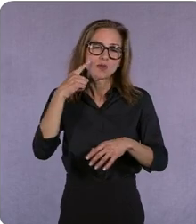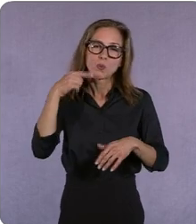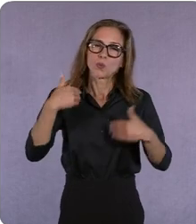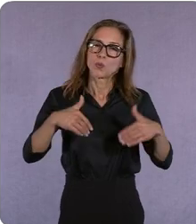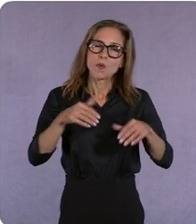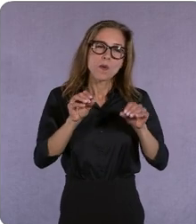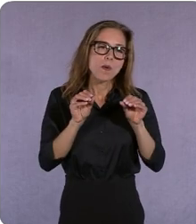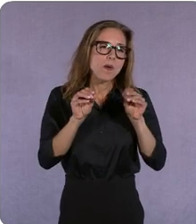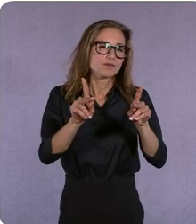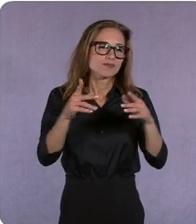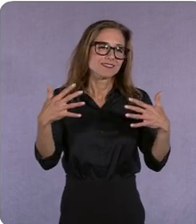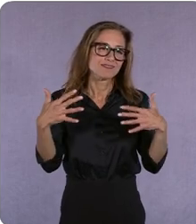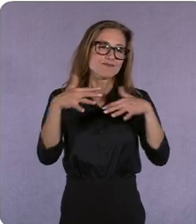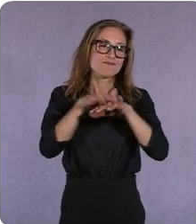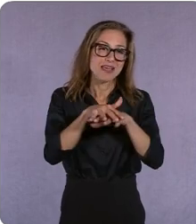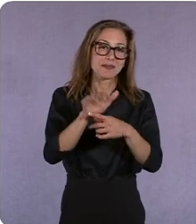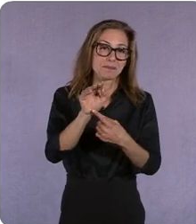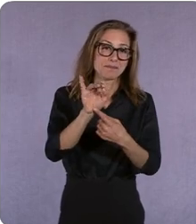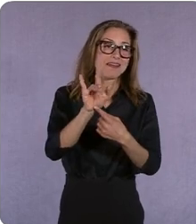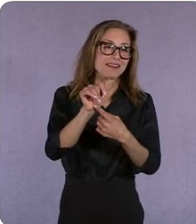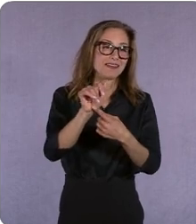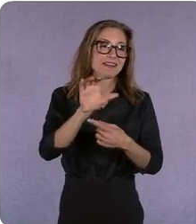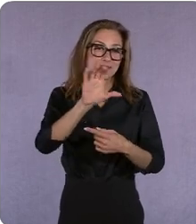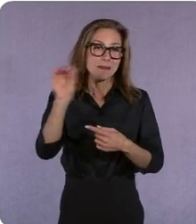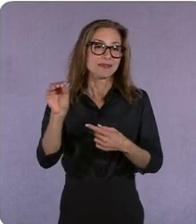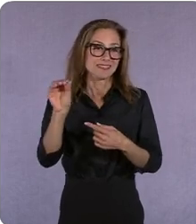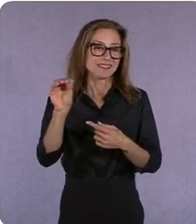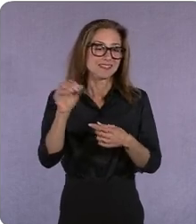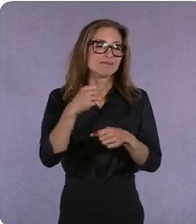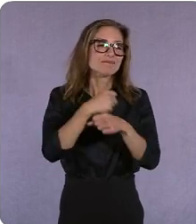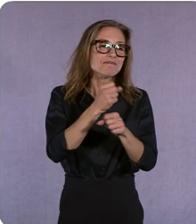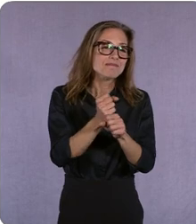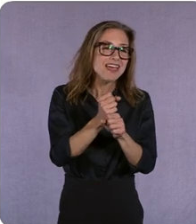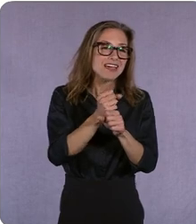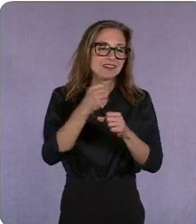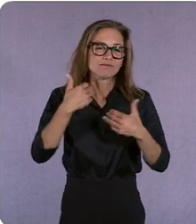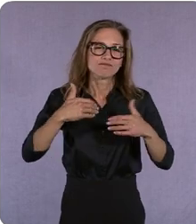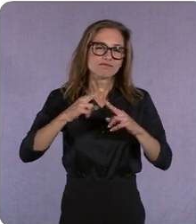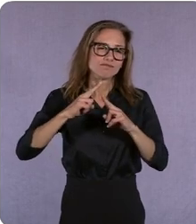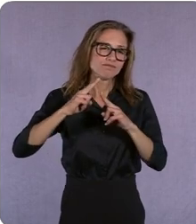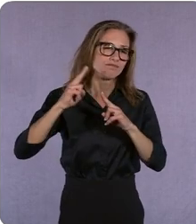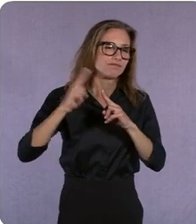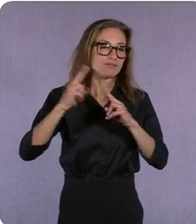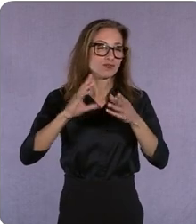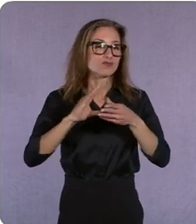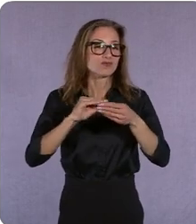that not only made premium storytelling that better reflected the audiences that everyone's